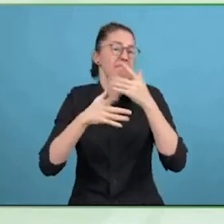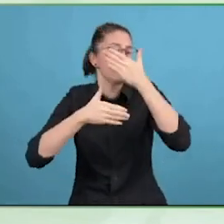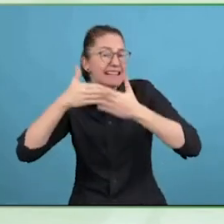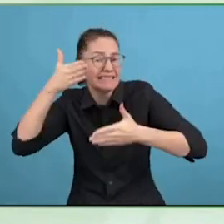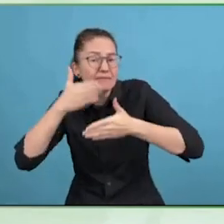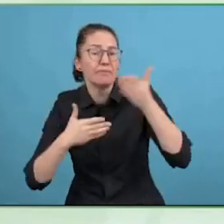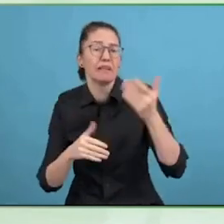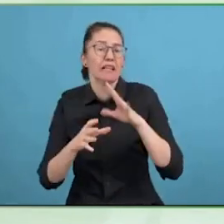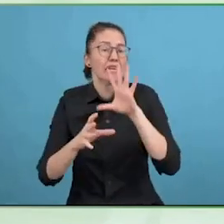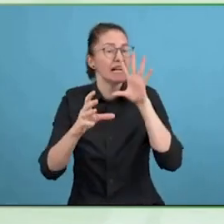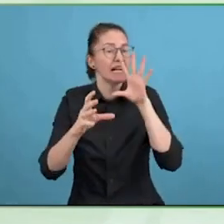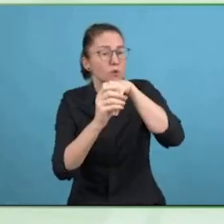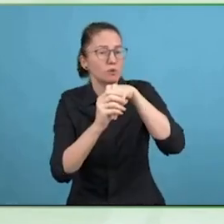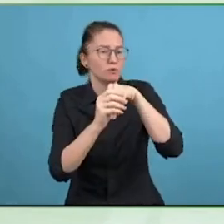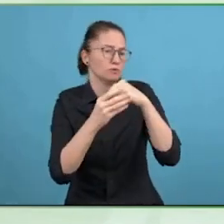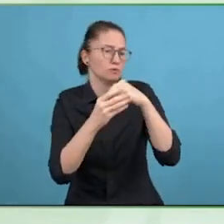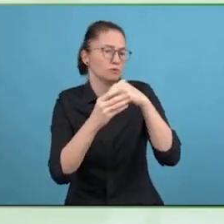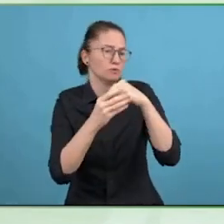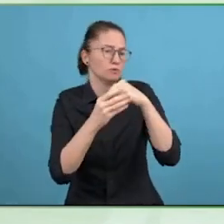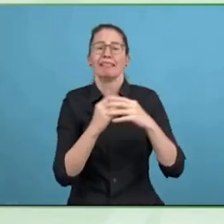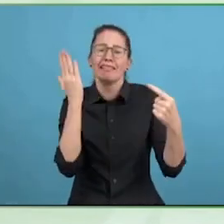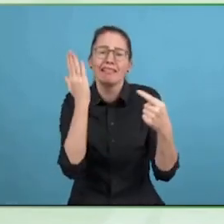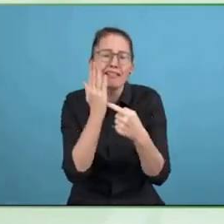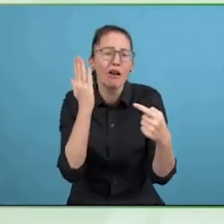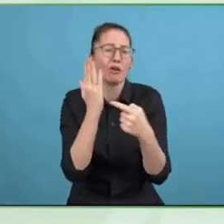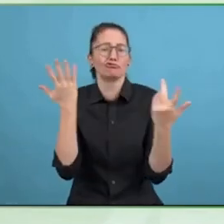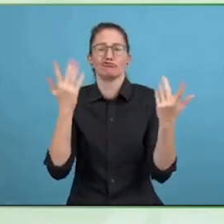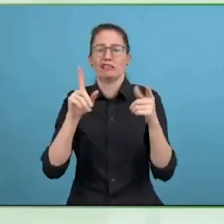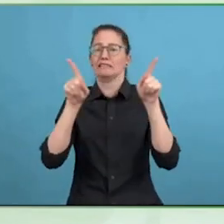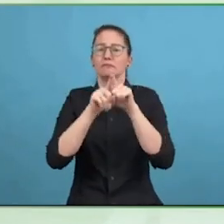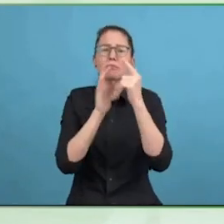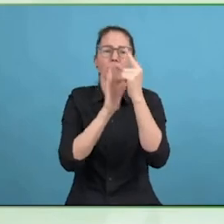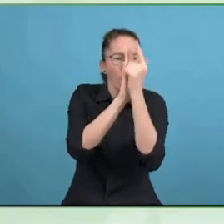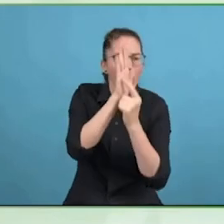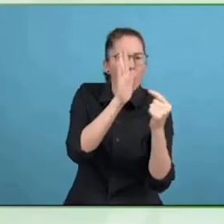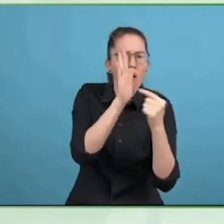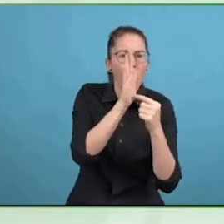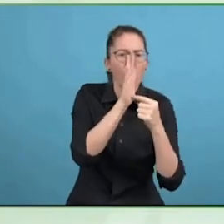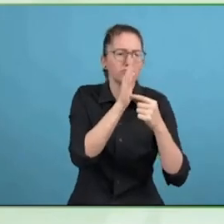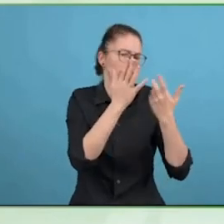three to five years of knowledge to actually take that and the next